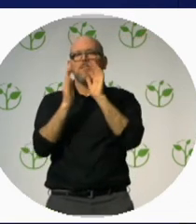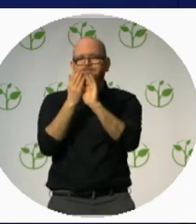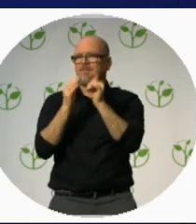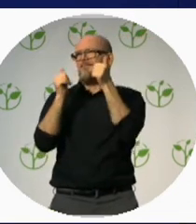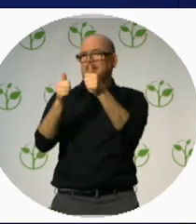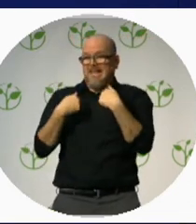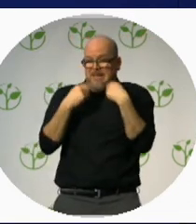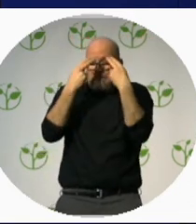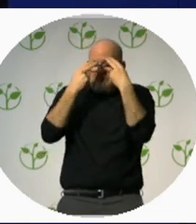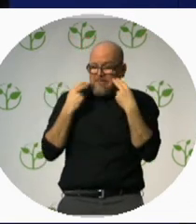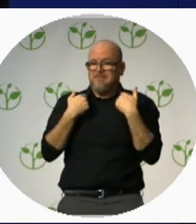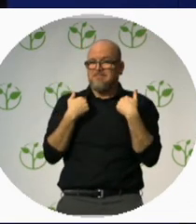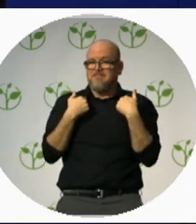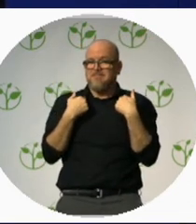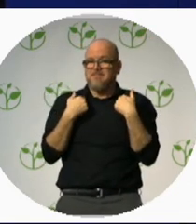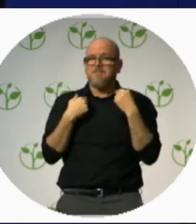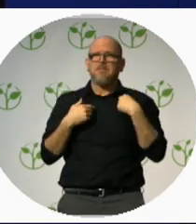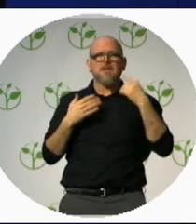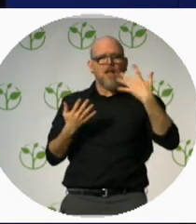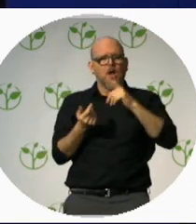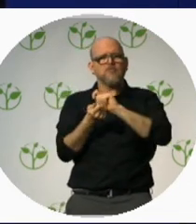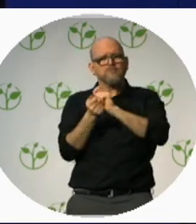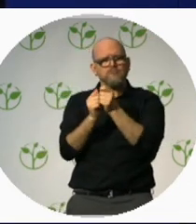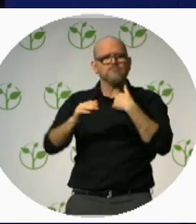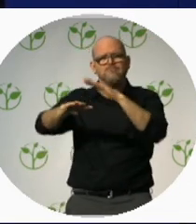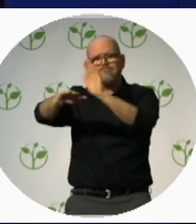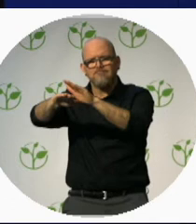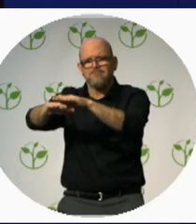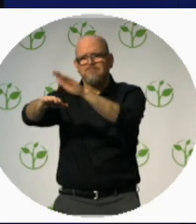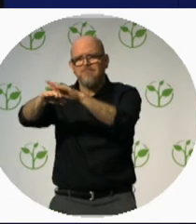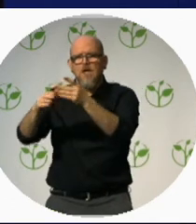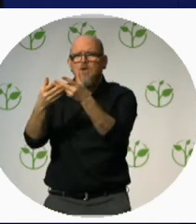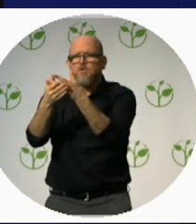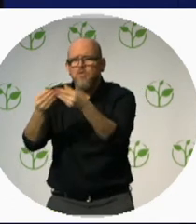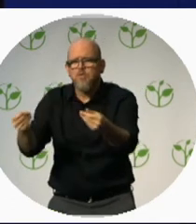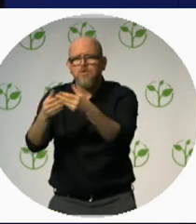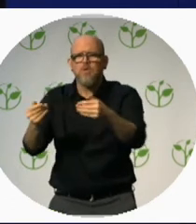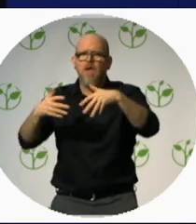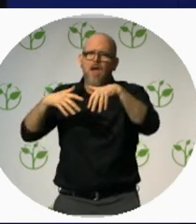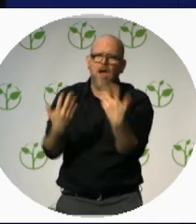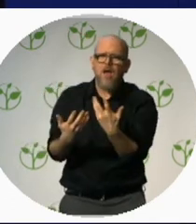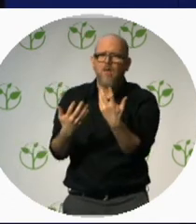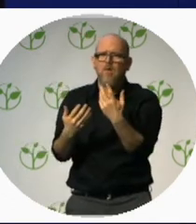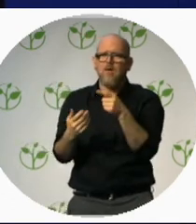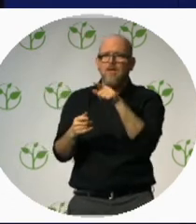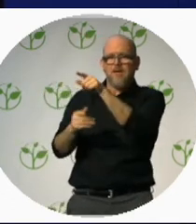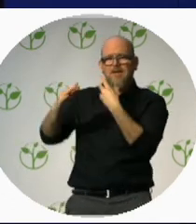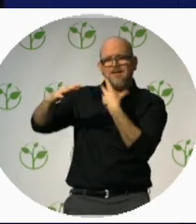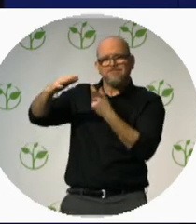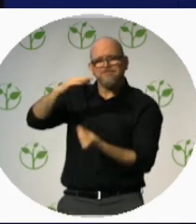But many still believe you have to be able to see to teach blind people how to be blind.